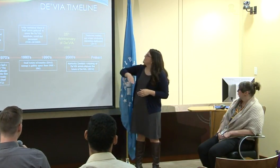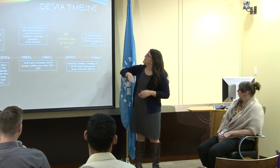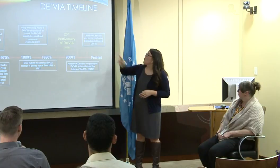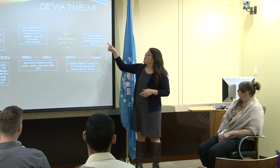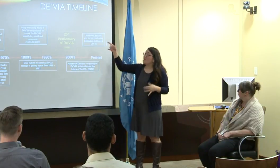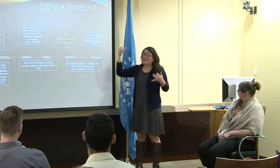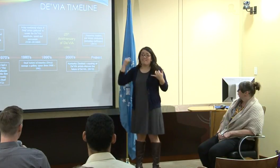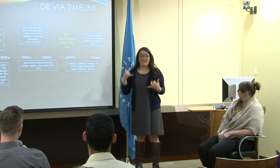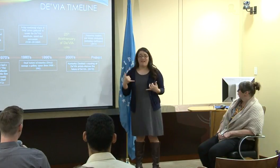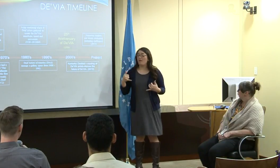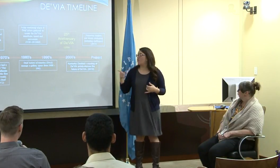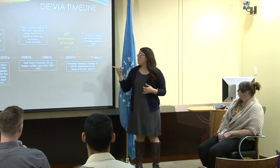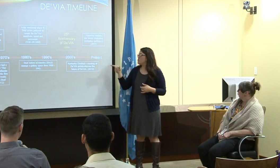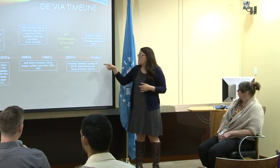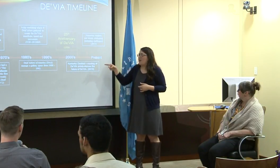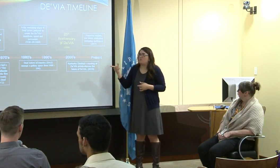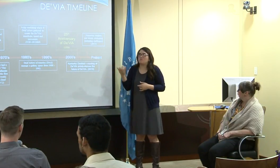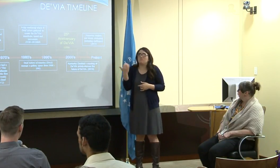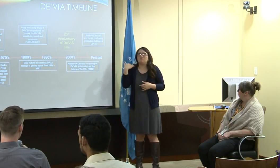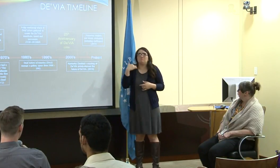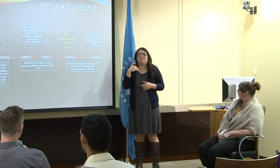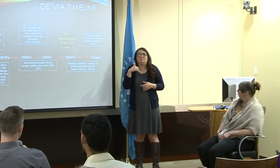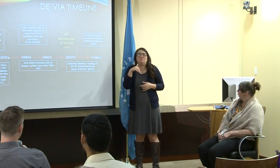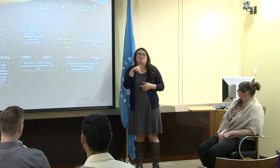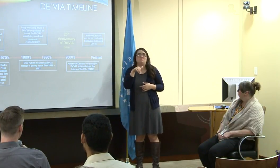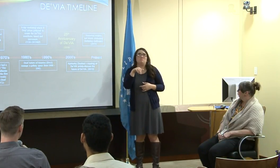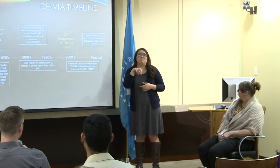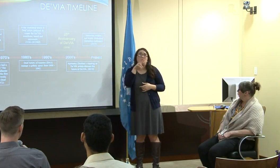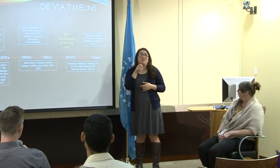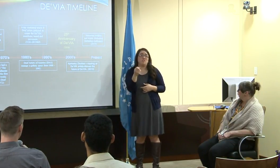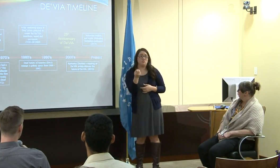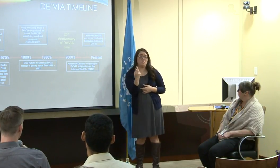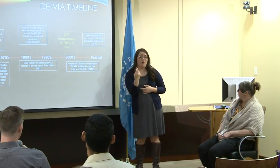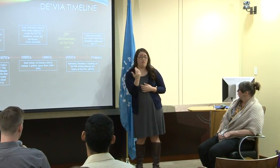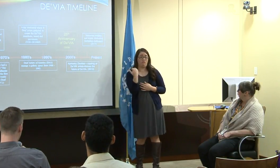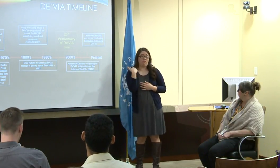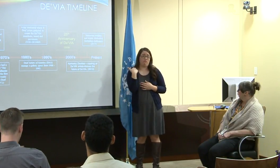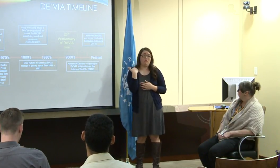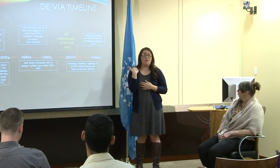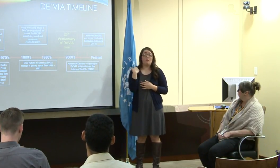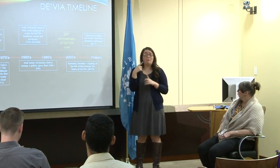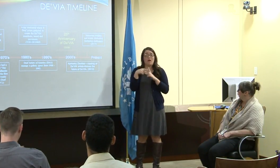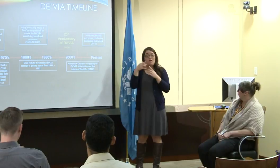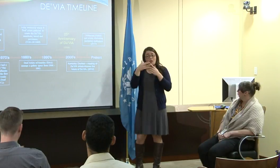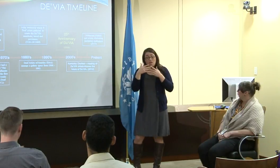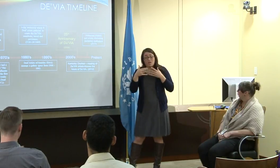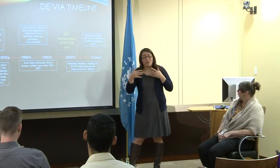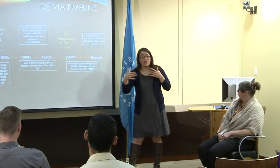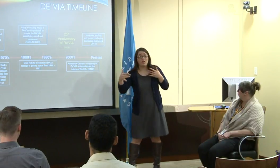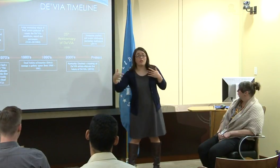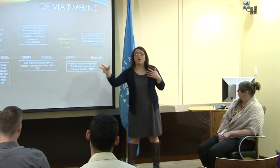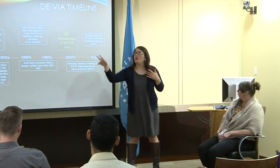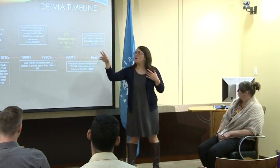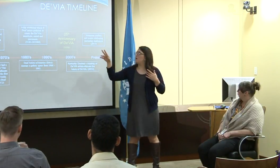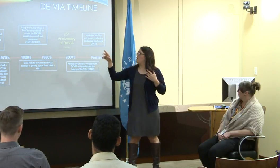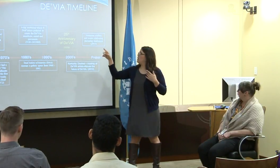So. So the 2012 was two years prior, and then --